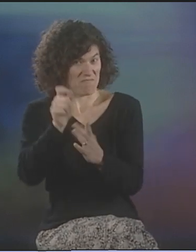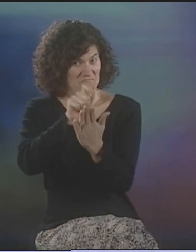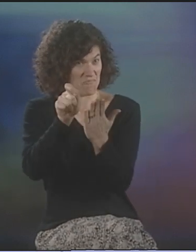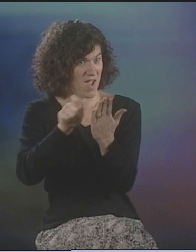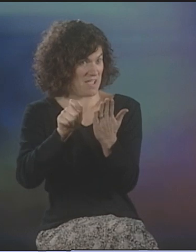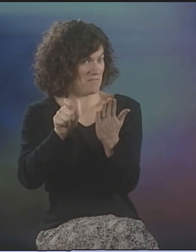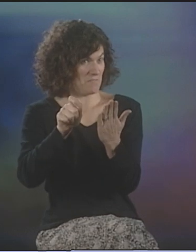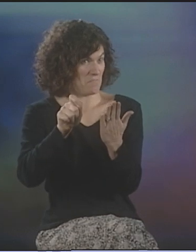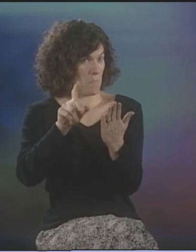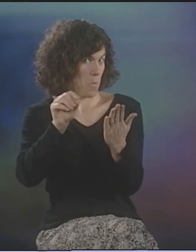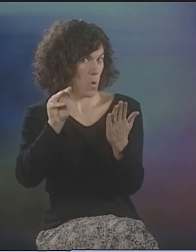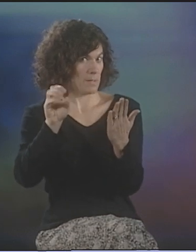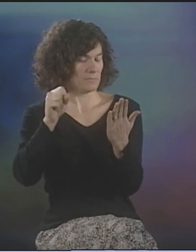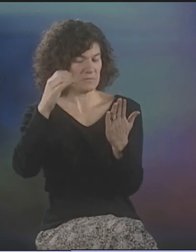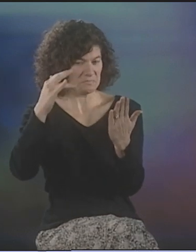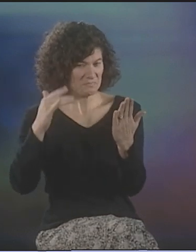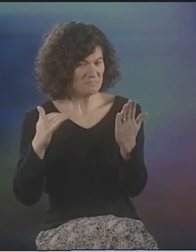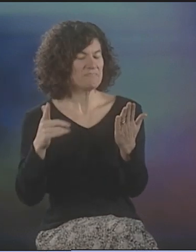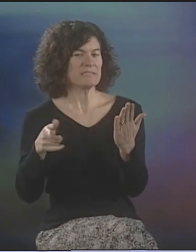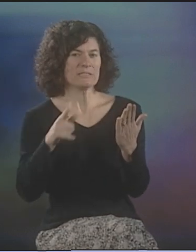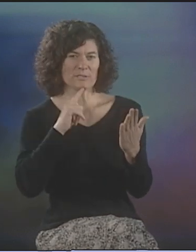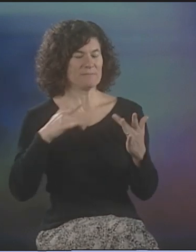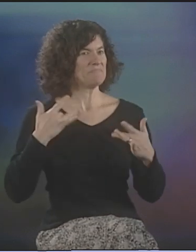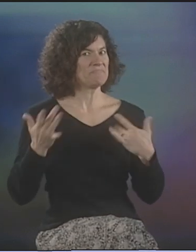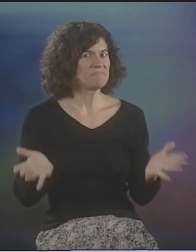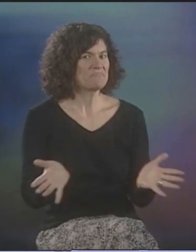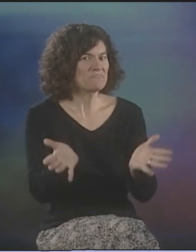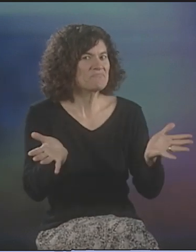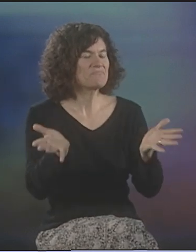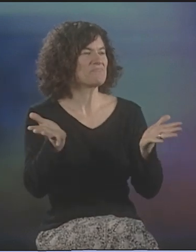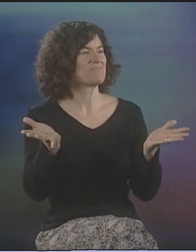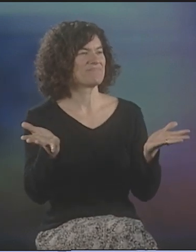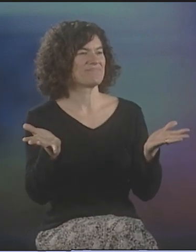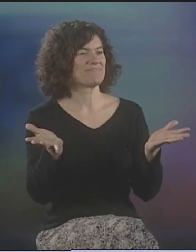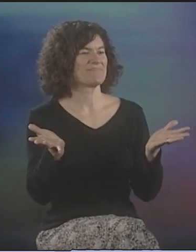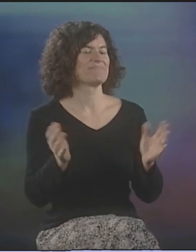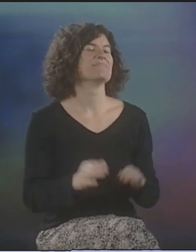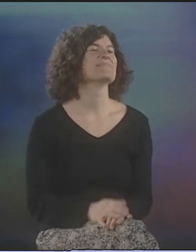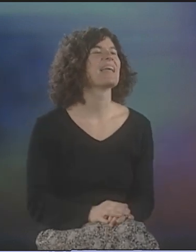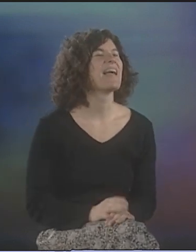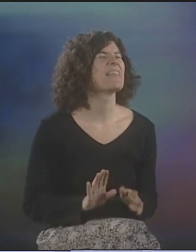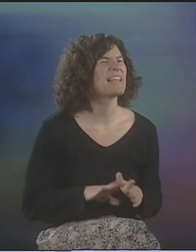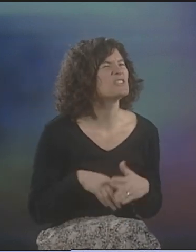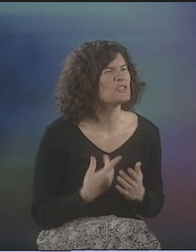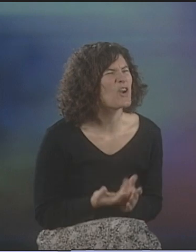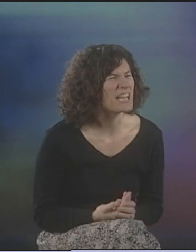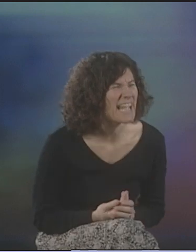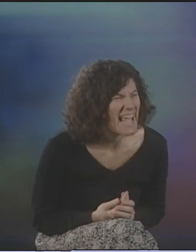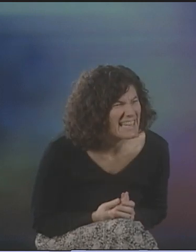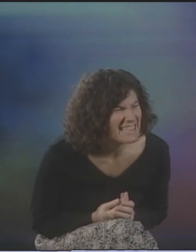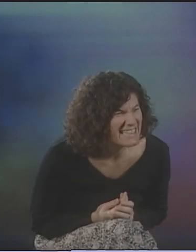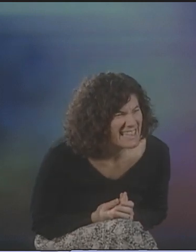HE WROTE A LOT OF POEMS AND HE WAS VERY ENCOURAGING. THAT'S HOW IT STARTS. HA HA!